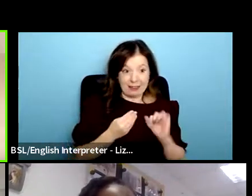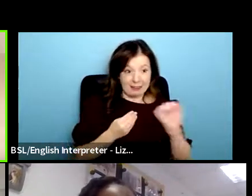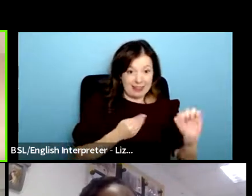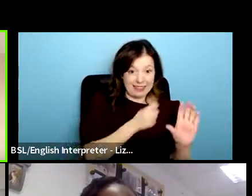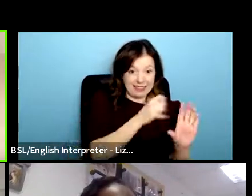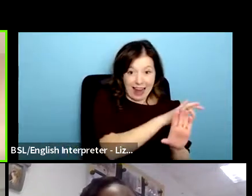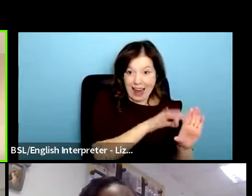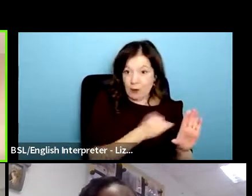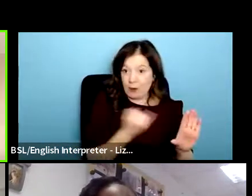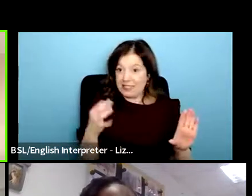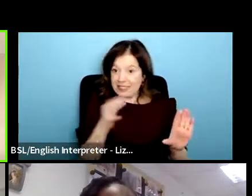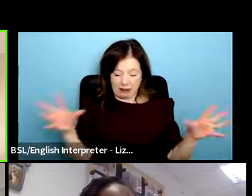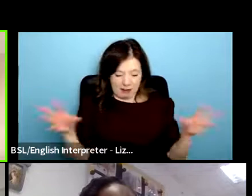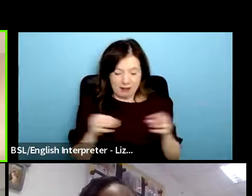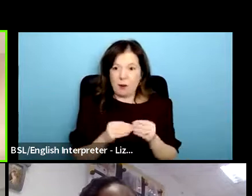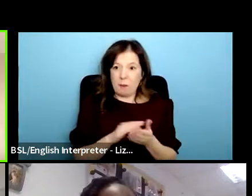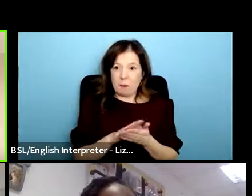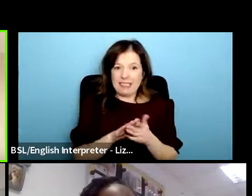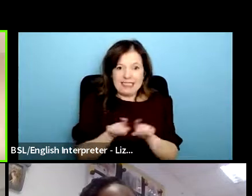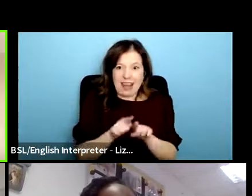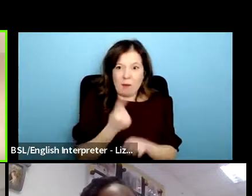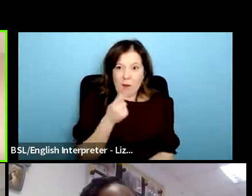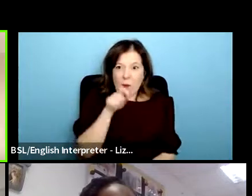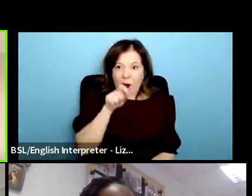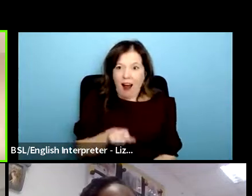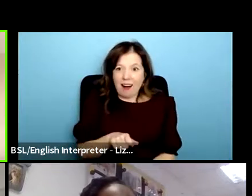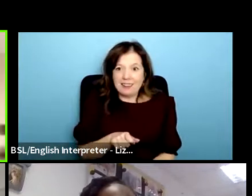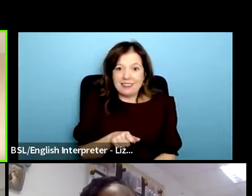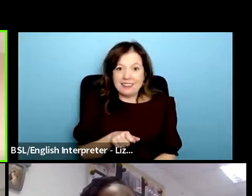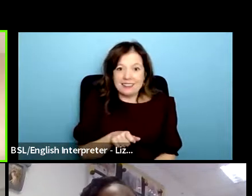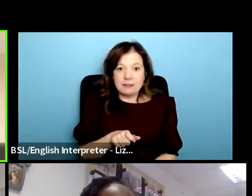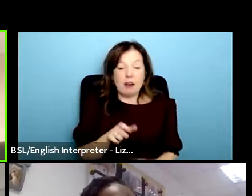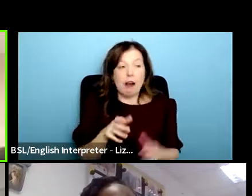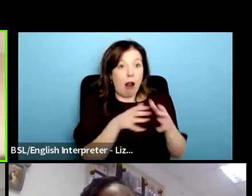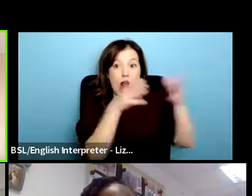and i think when we're working with larger organizations that can sometimes be overlooked